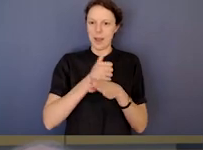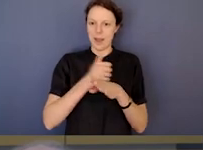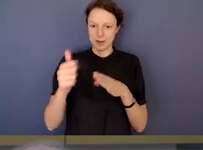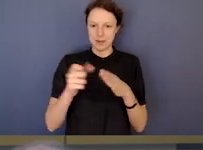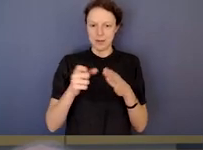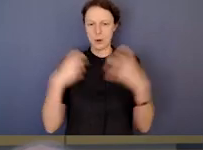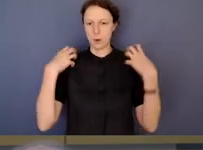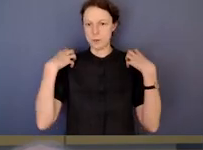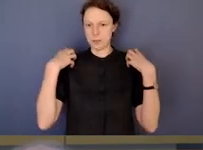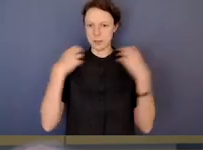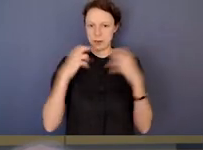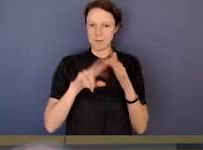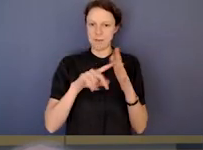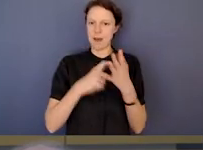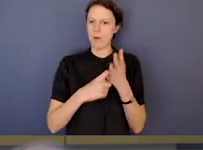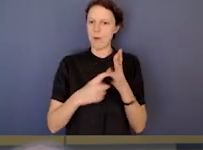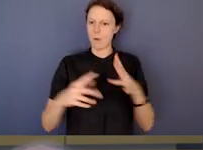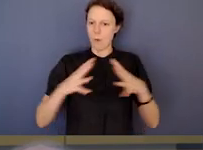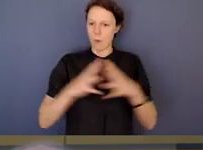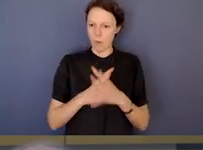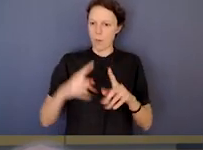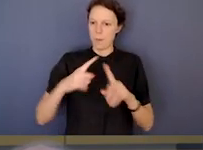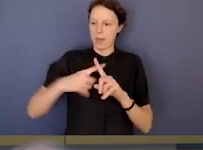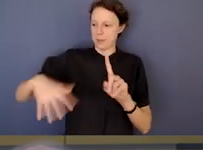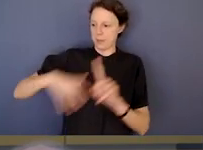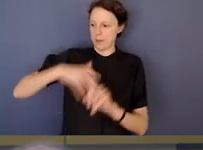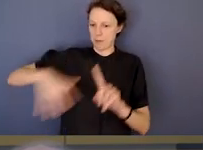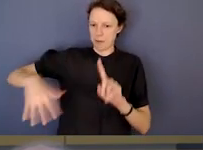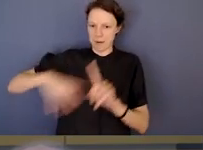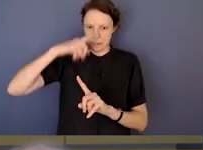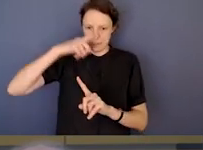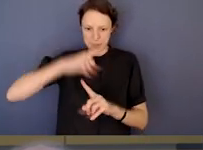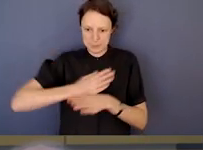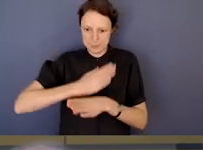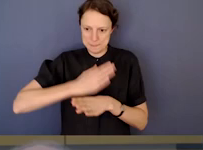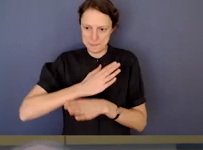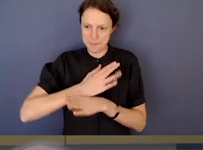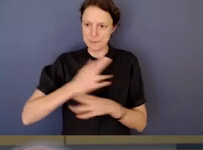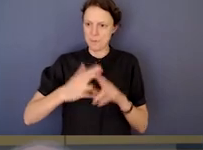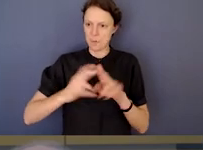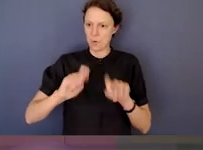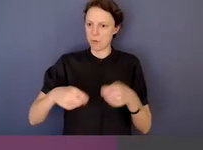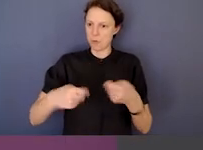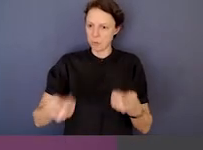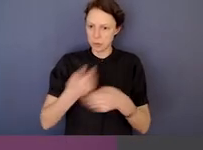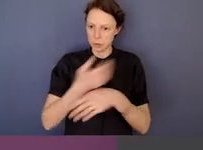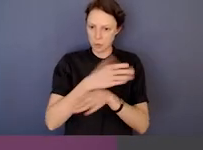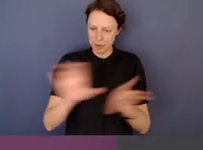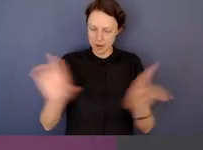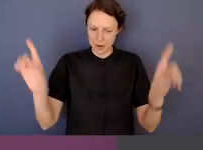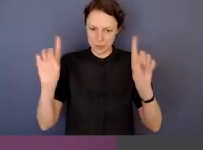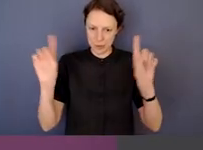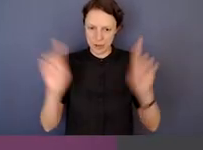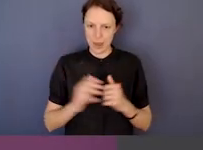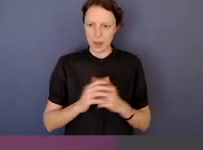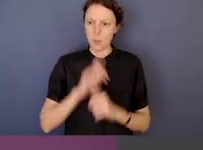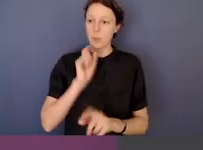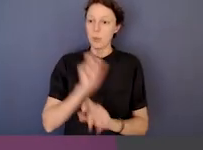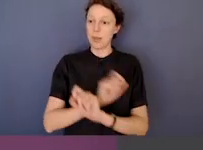and our organisers backstage at IBAC for their contribution to today's webinar. We'll send you links to any of the resources